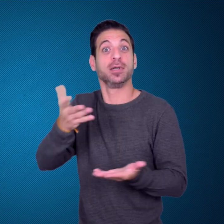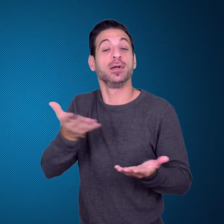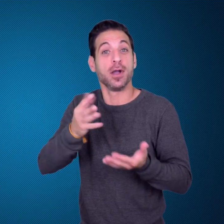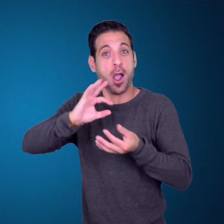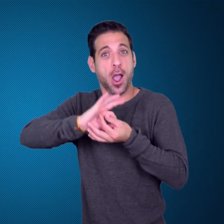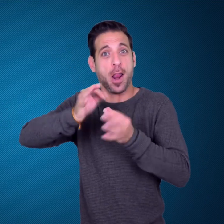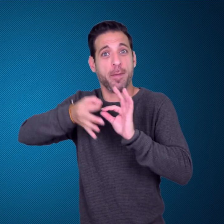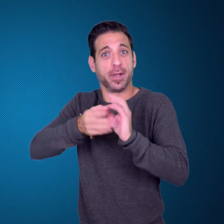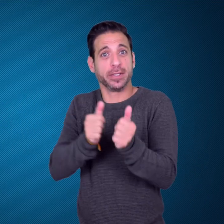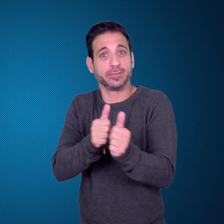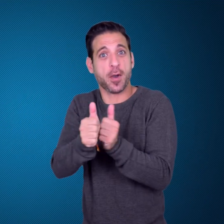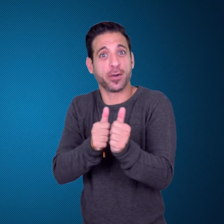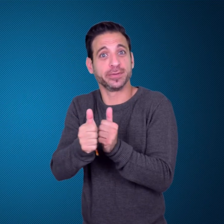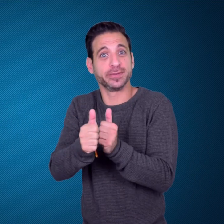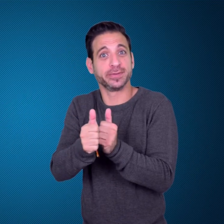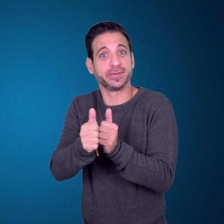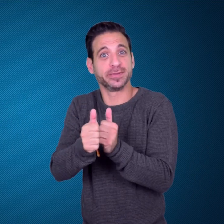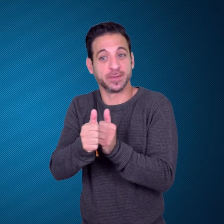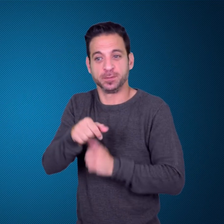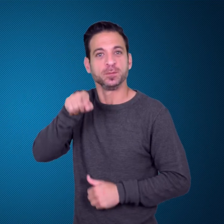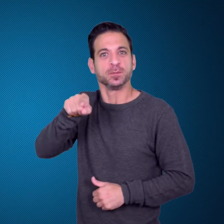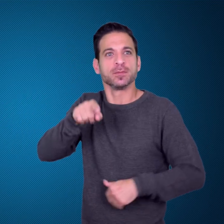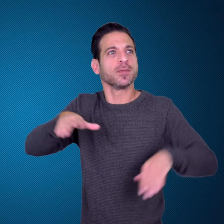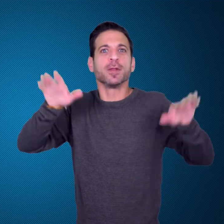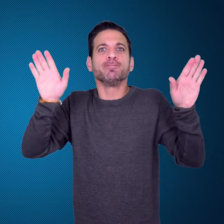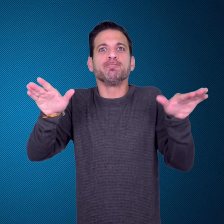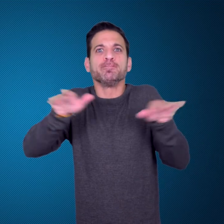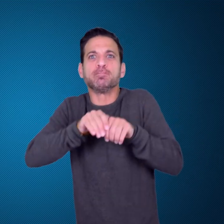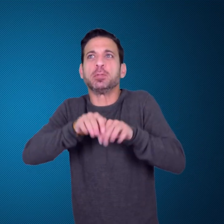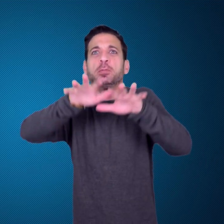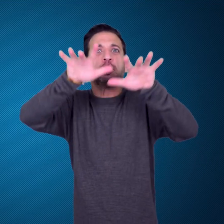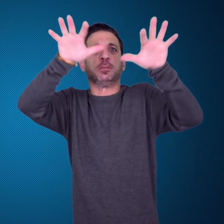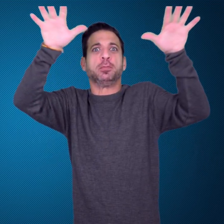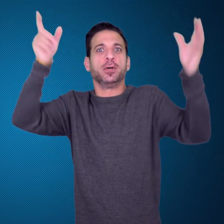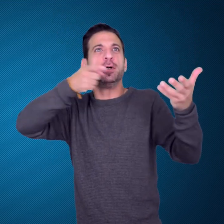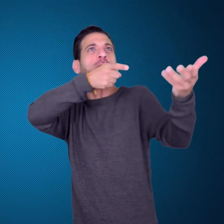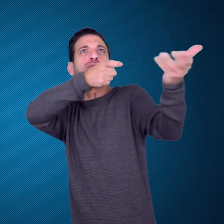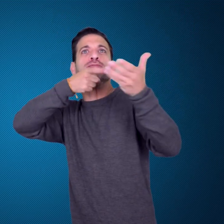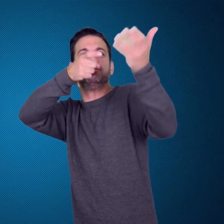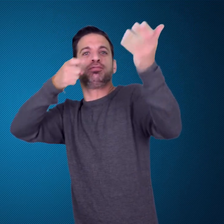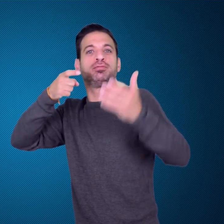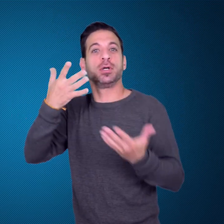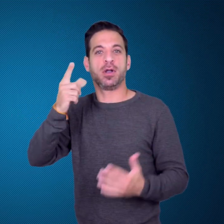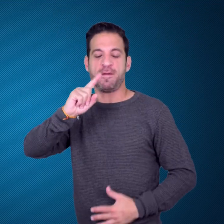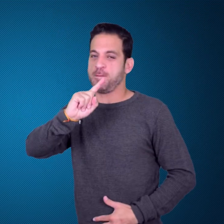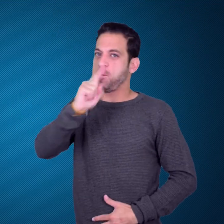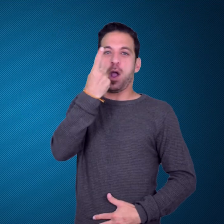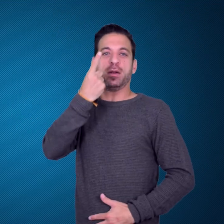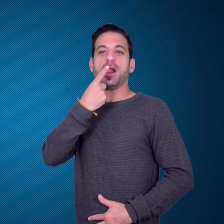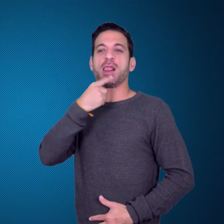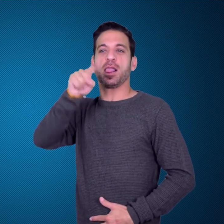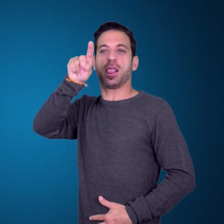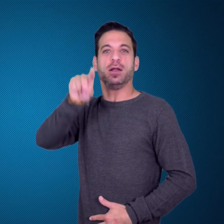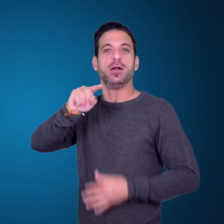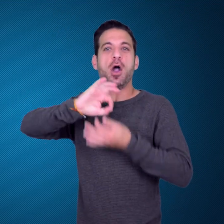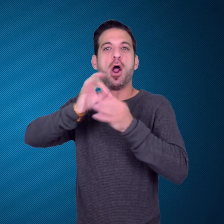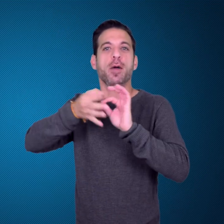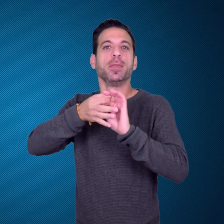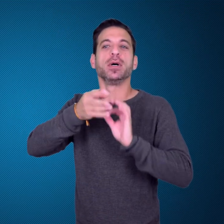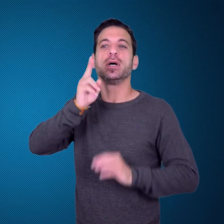Live Pigeon Shooting was held only once in Olympic history,